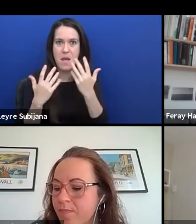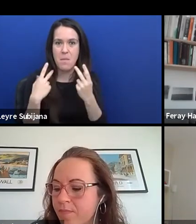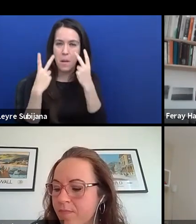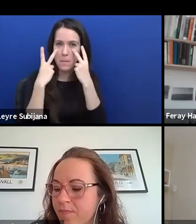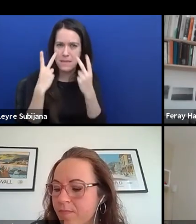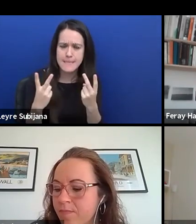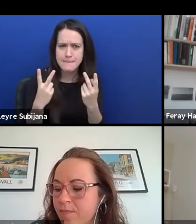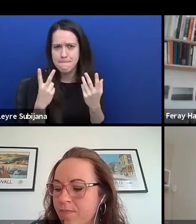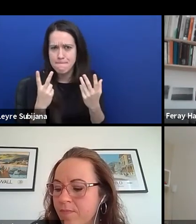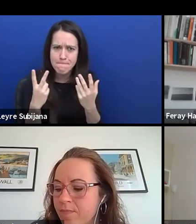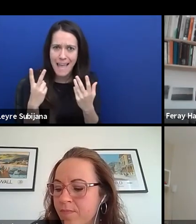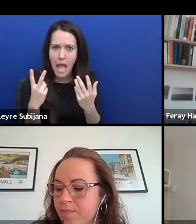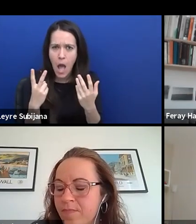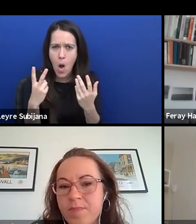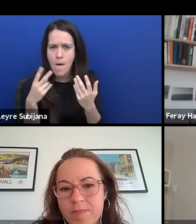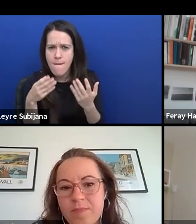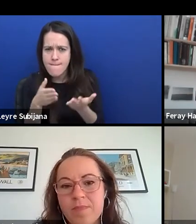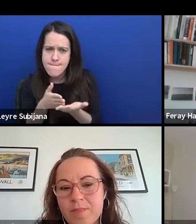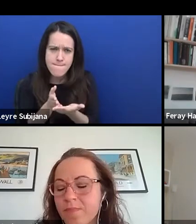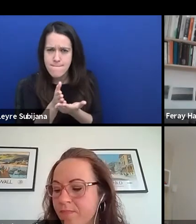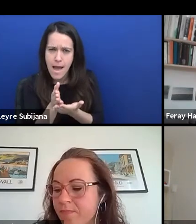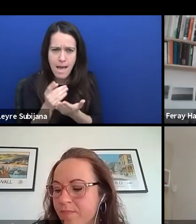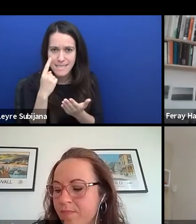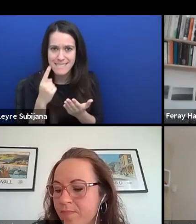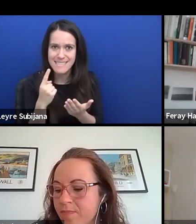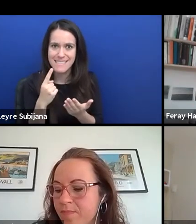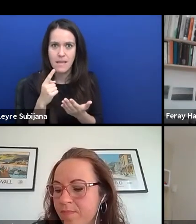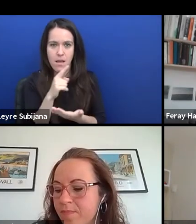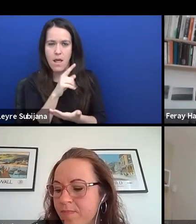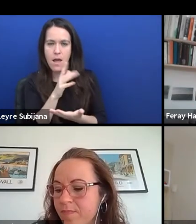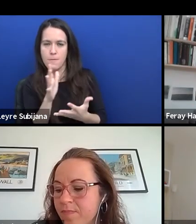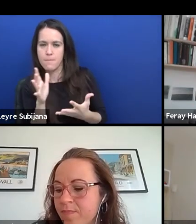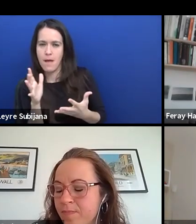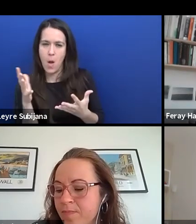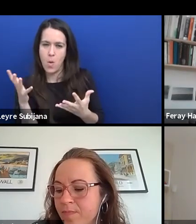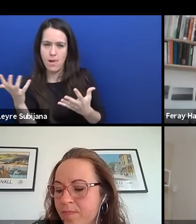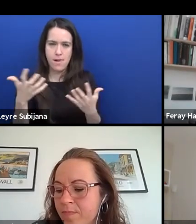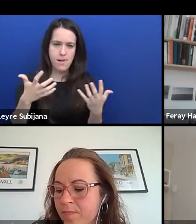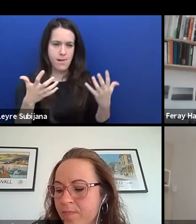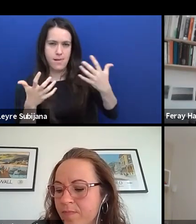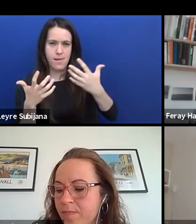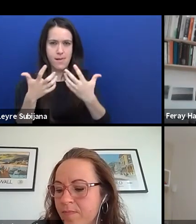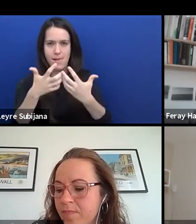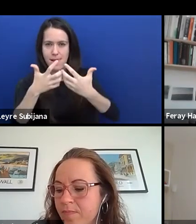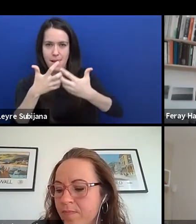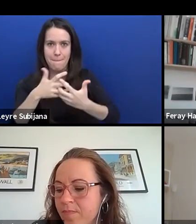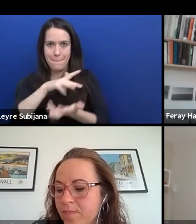try to find that middle ground and create, as I already said before,